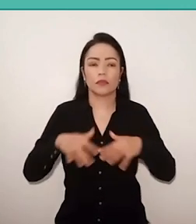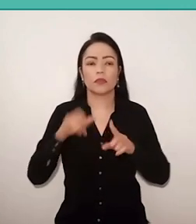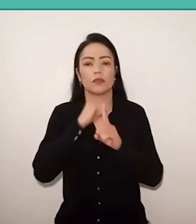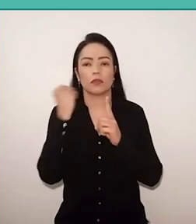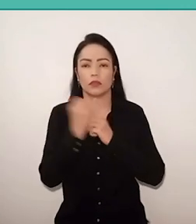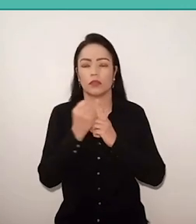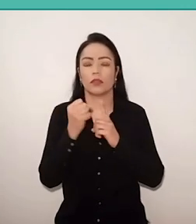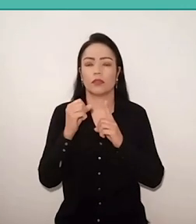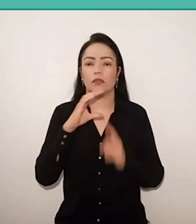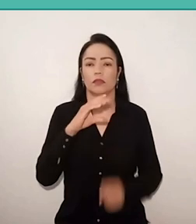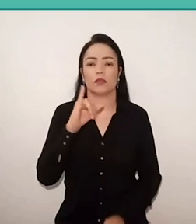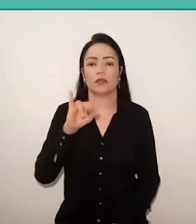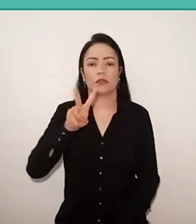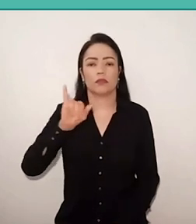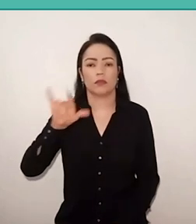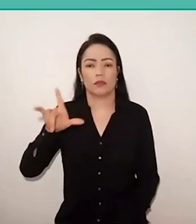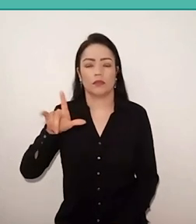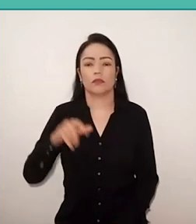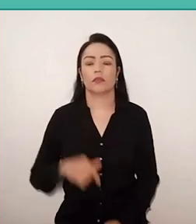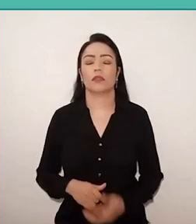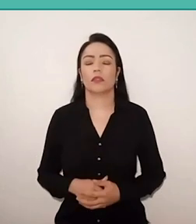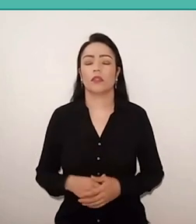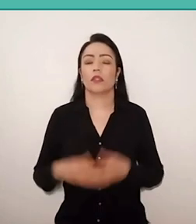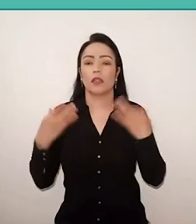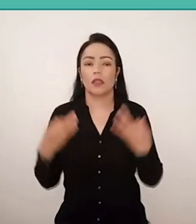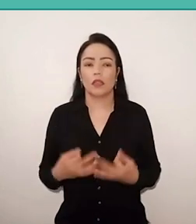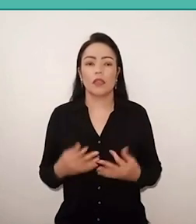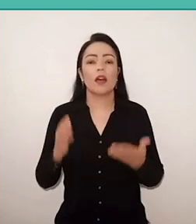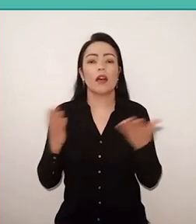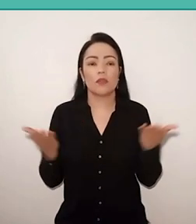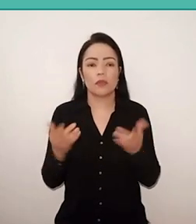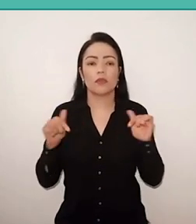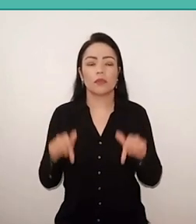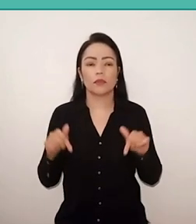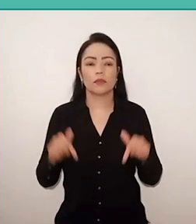especially, just now, on the world stage,